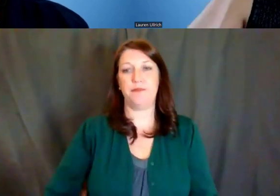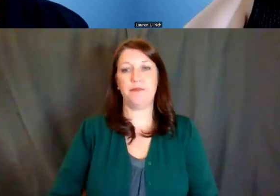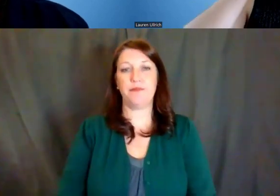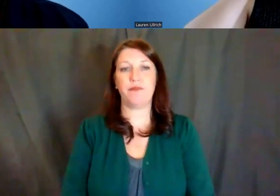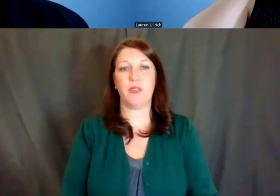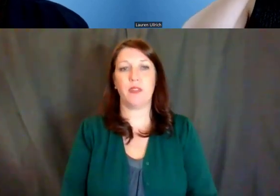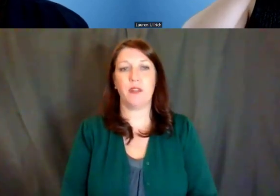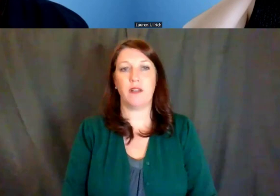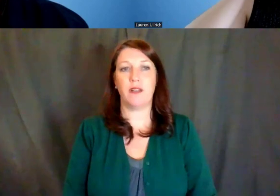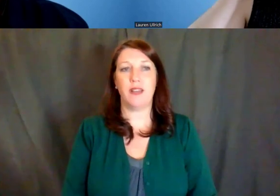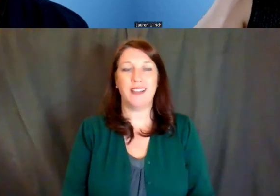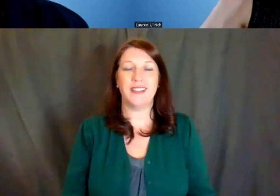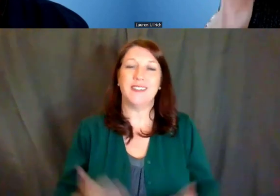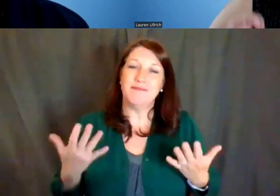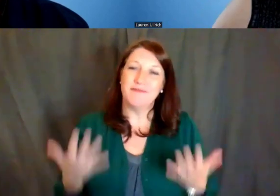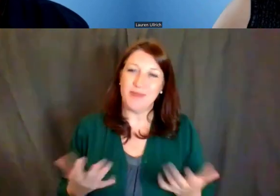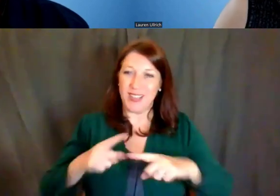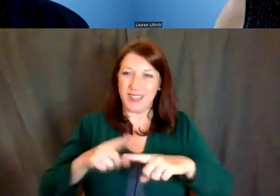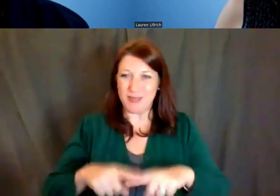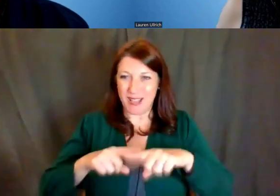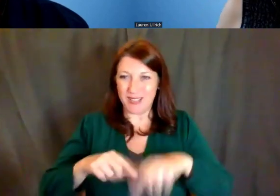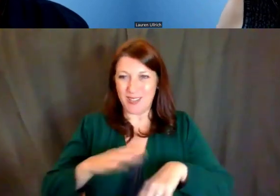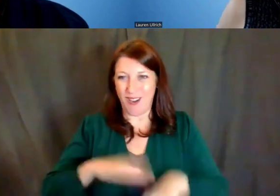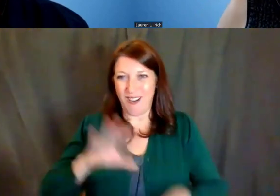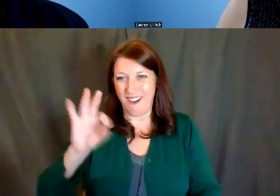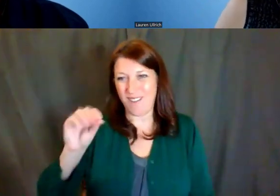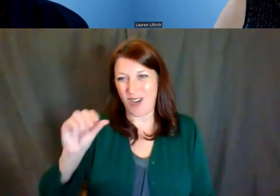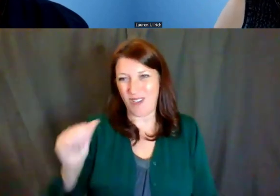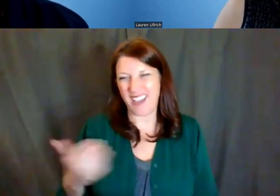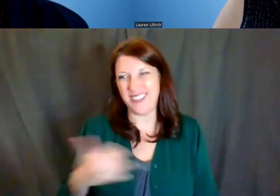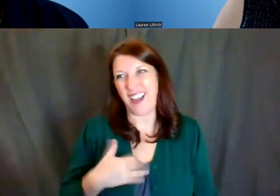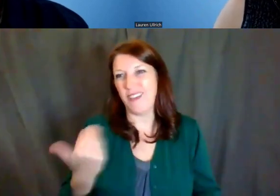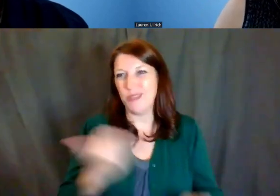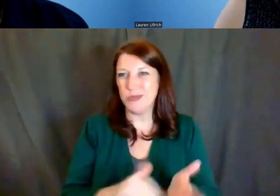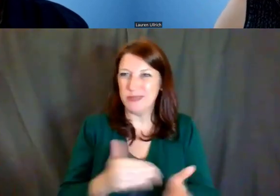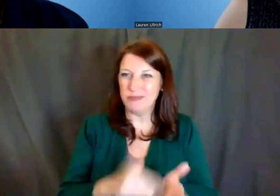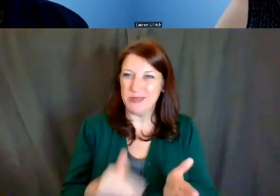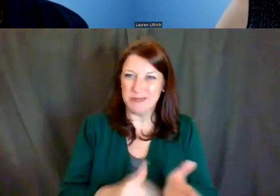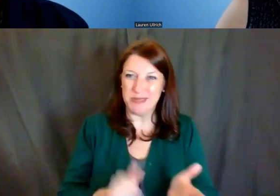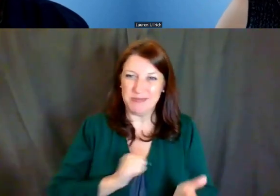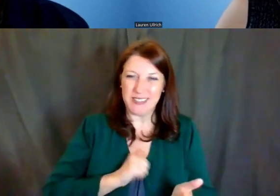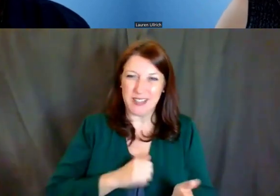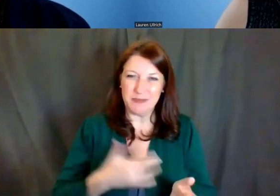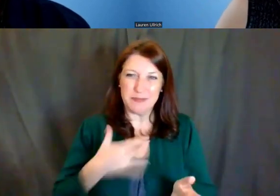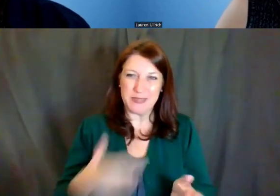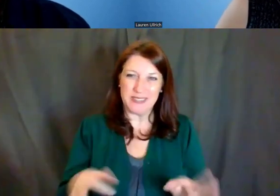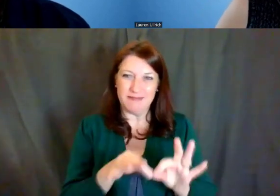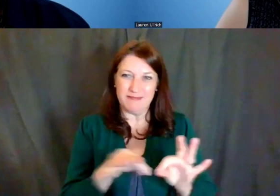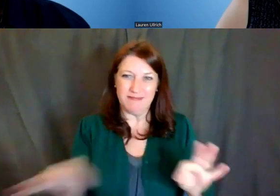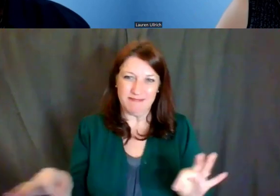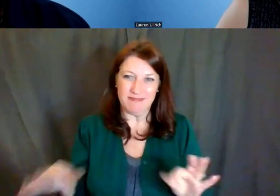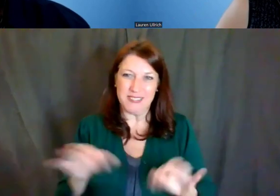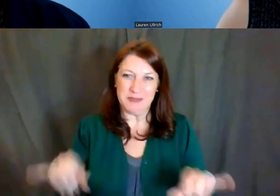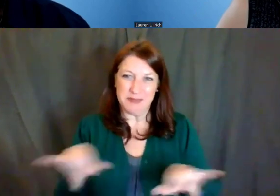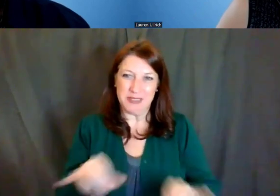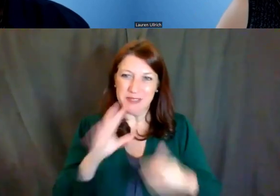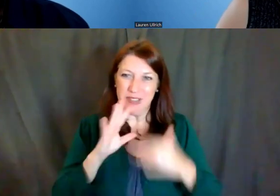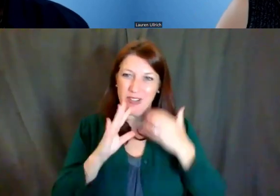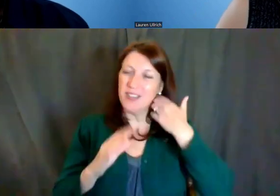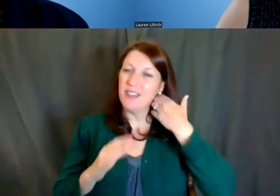It really depends on the FOA. I feel like a broken record. But I'm going to say probably not --